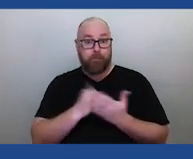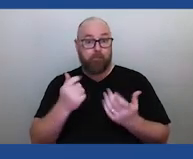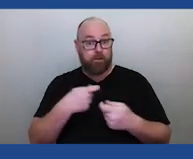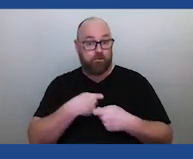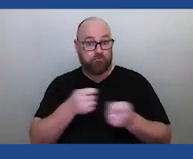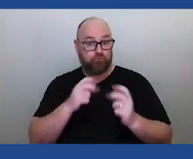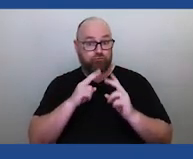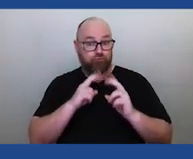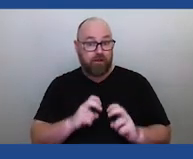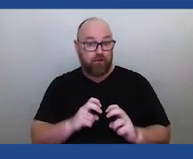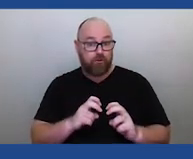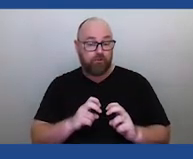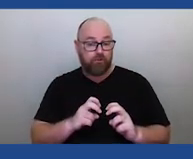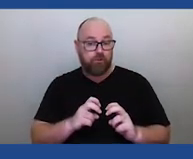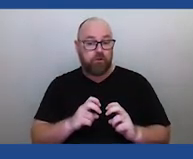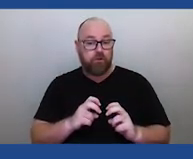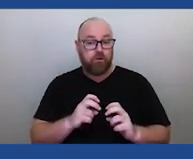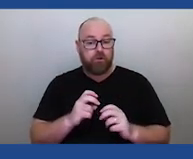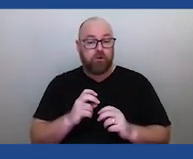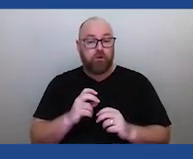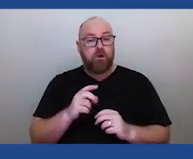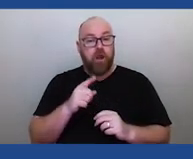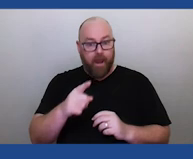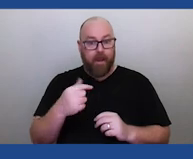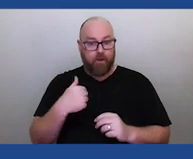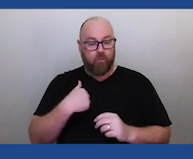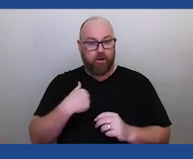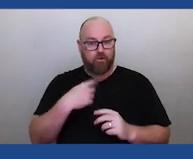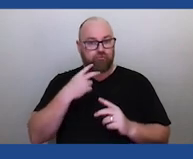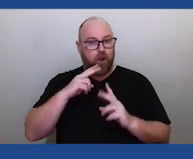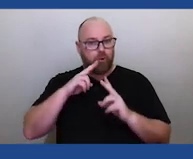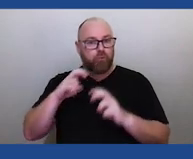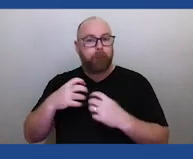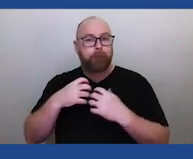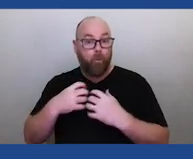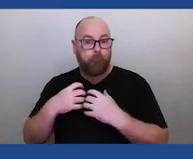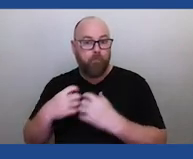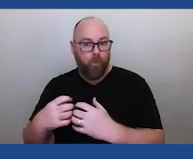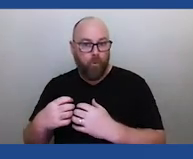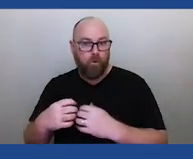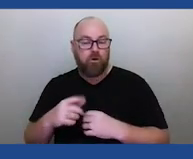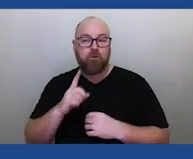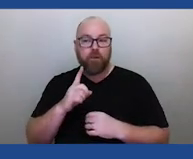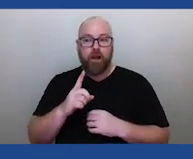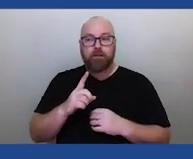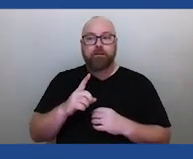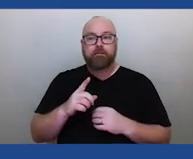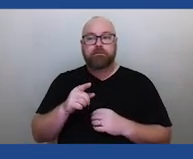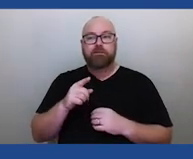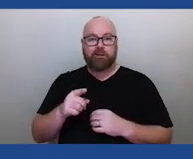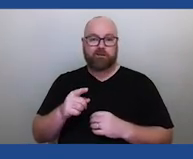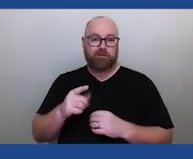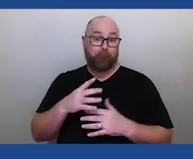fairly recently, and it's an area that we're getting more and more into. But it is a really, really major concern.